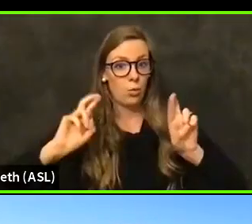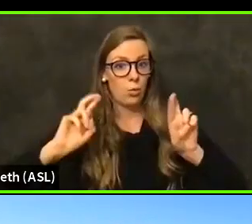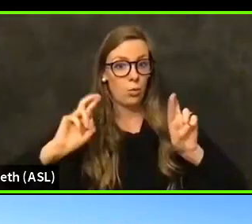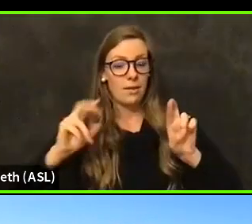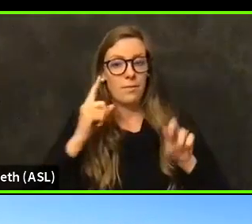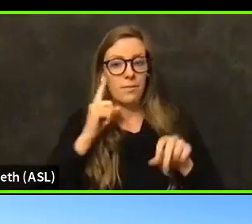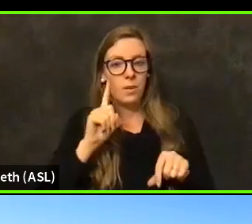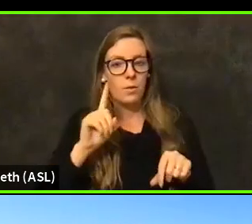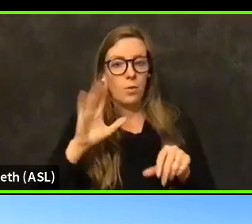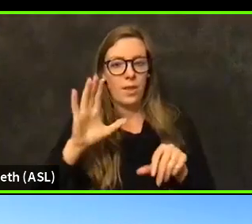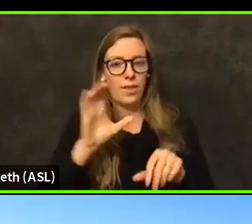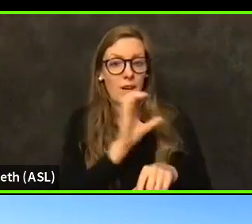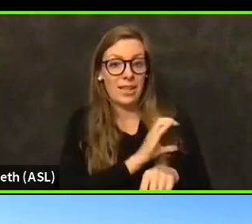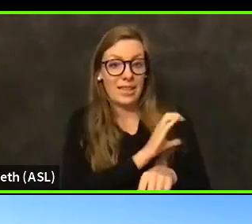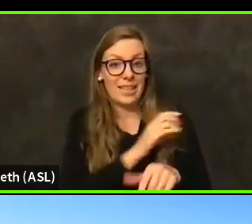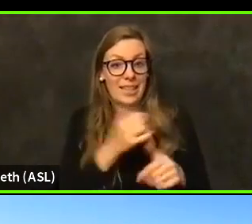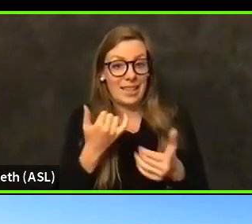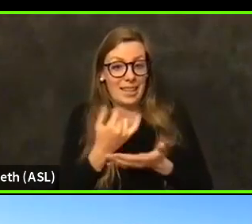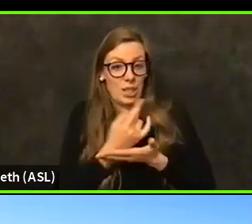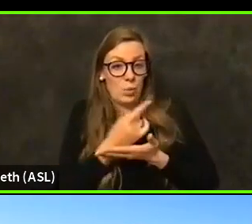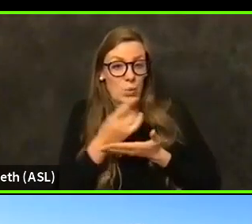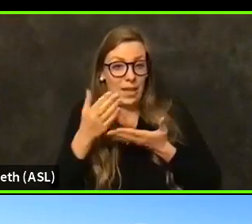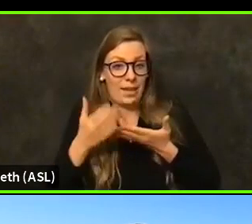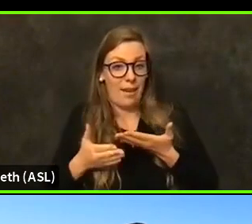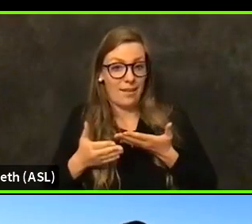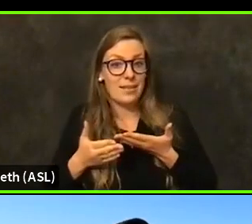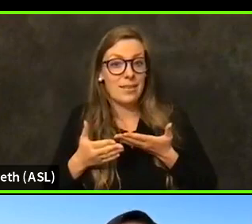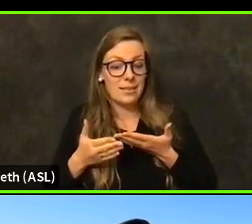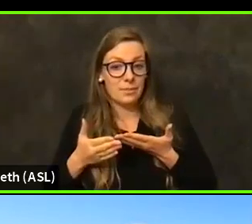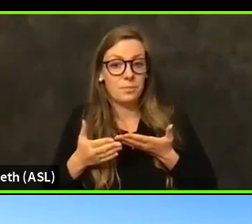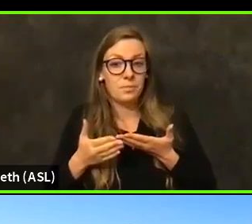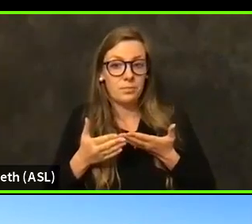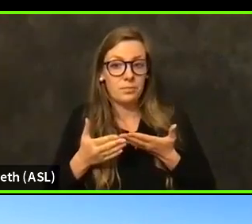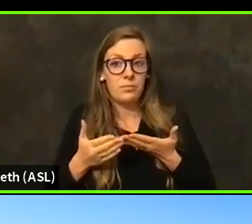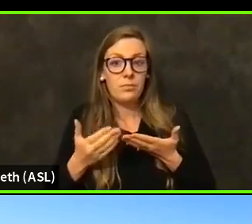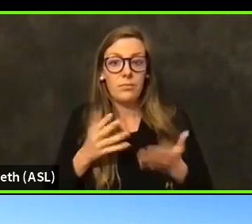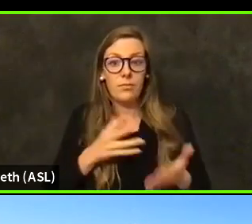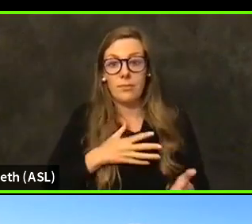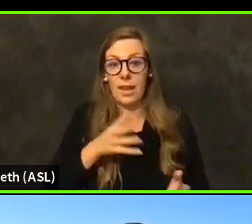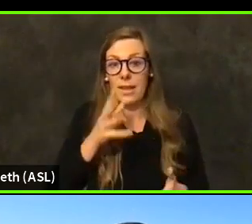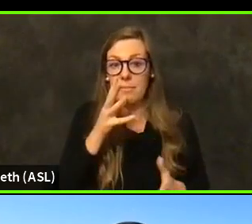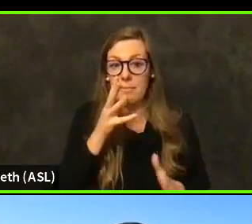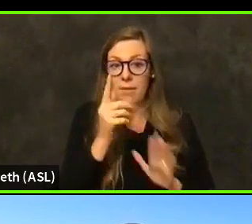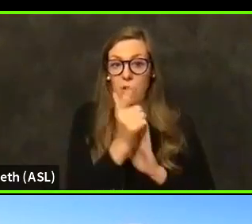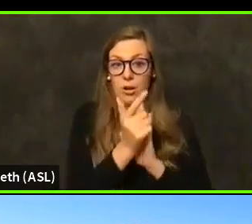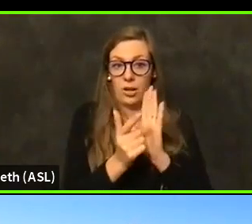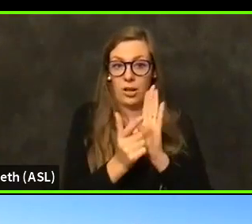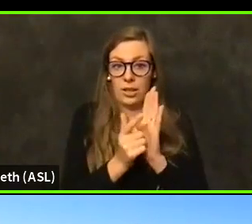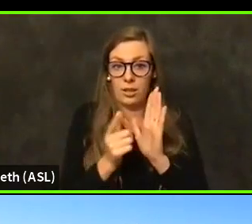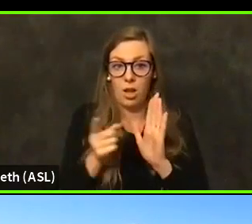for their clinic this weekend. And actually my mother in law is seventy five.